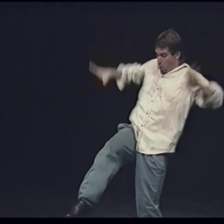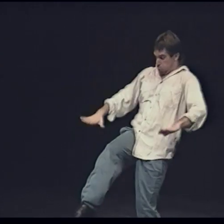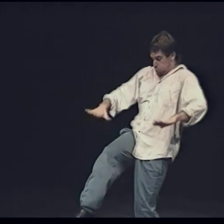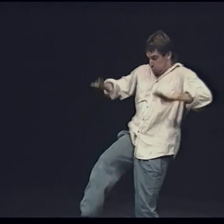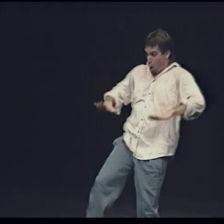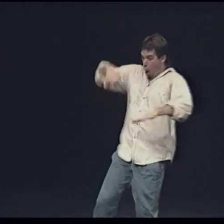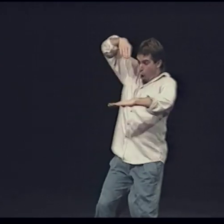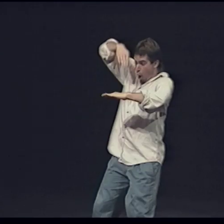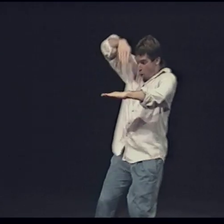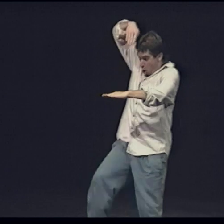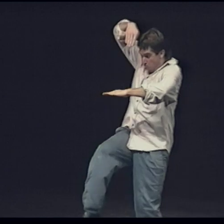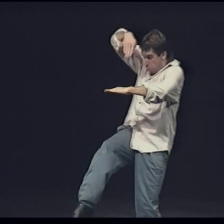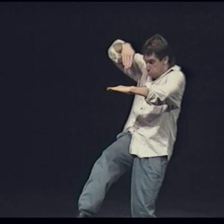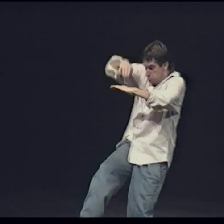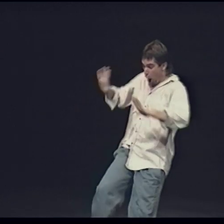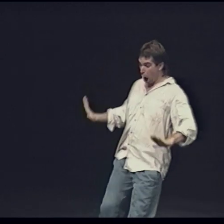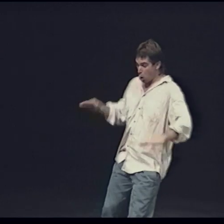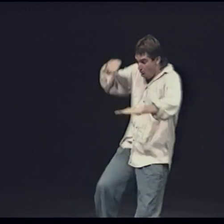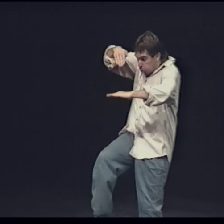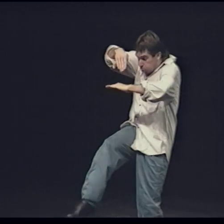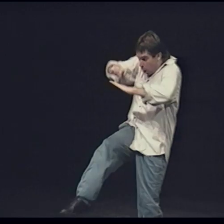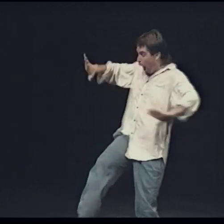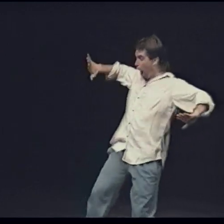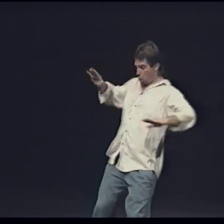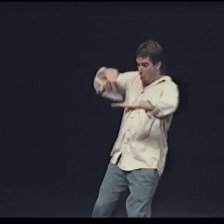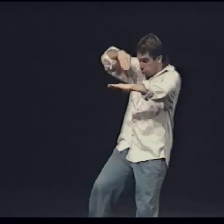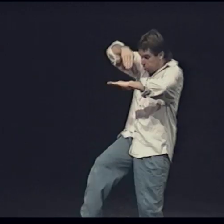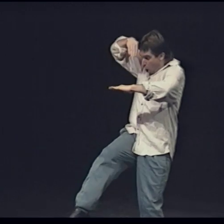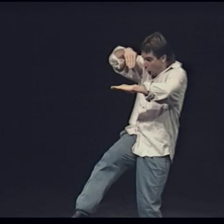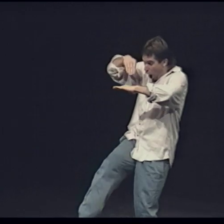Coming down Toe coming close to touch